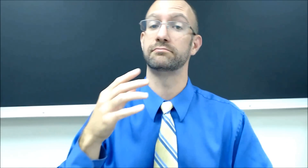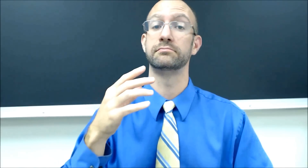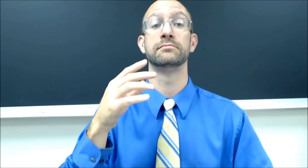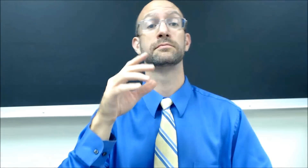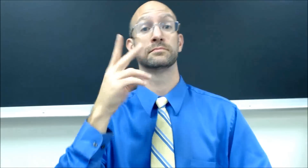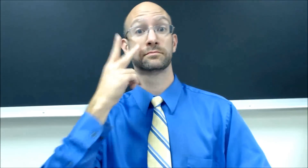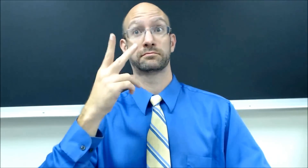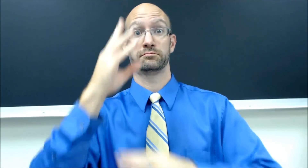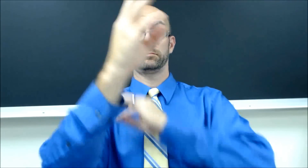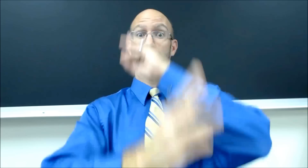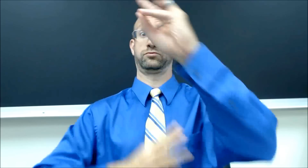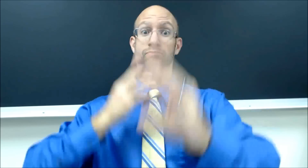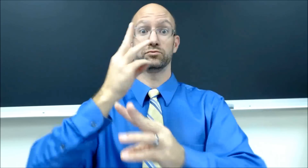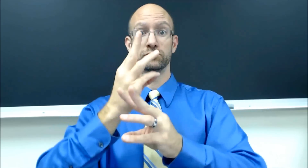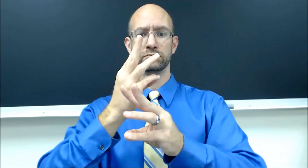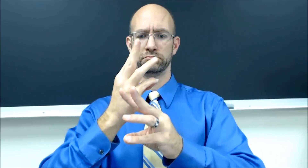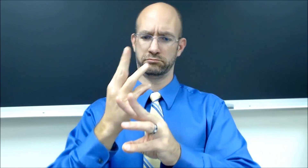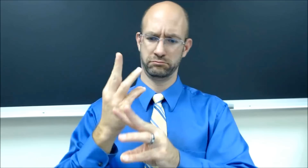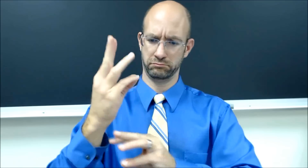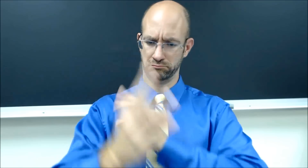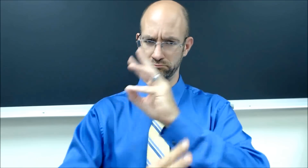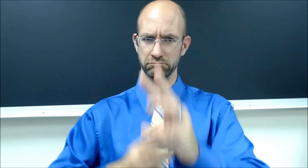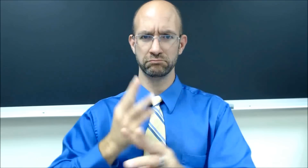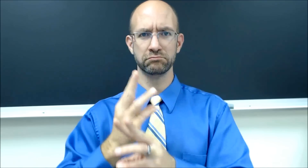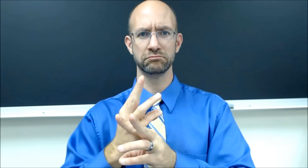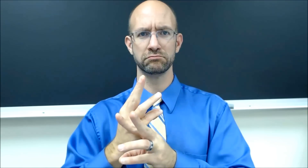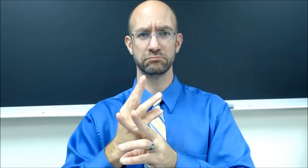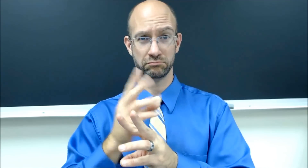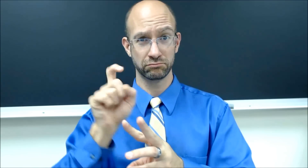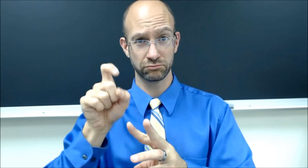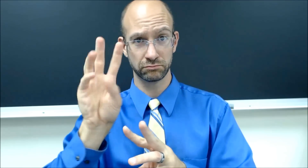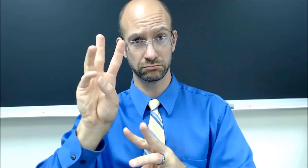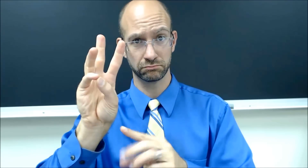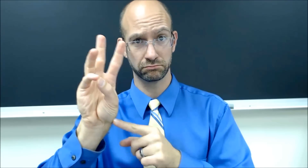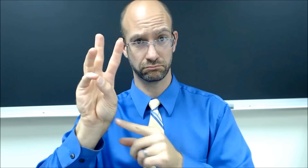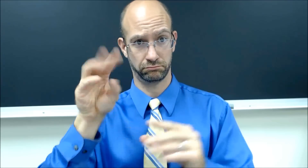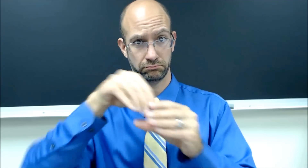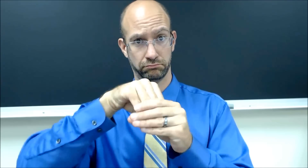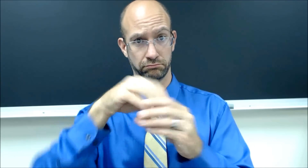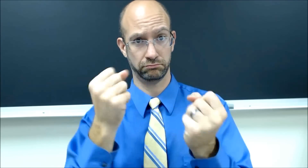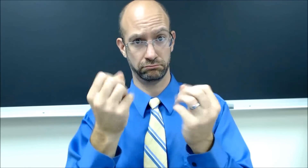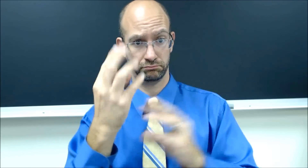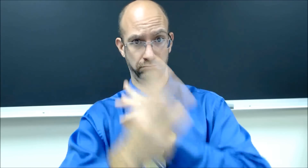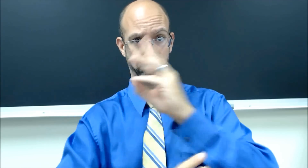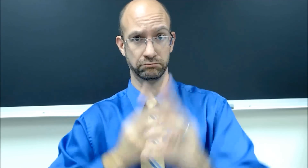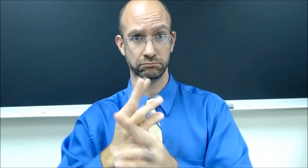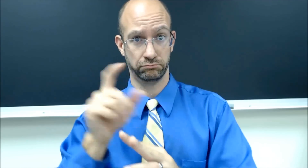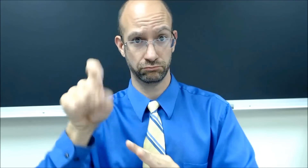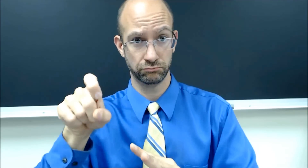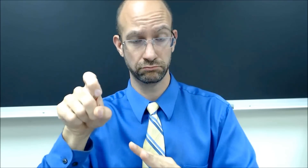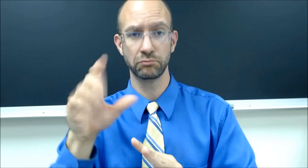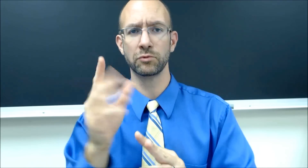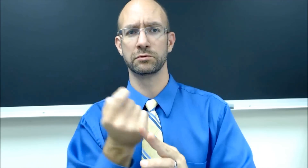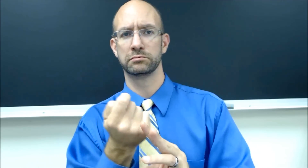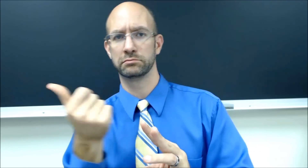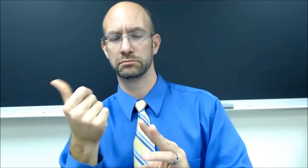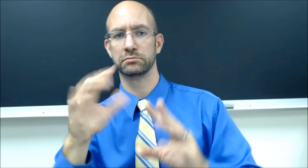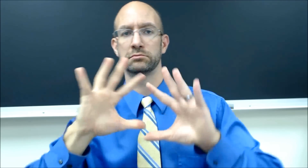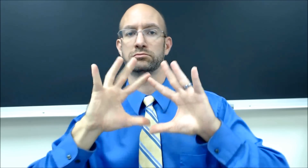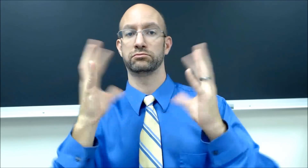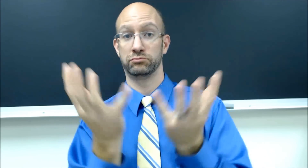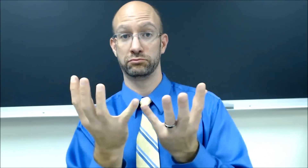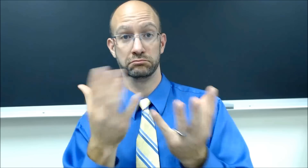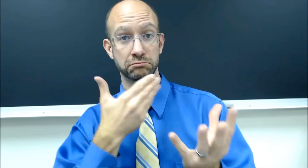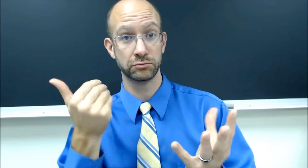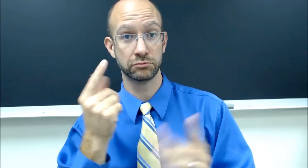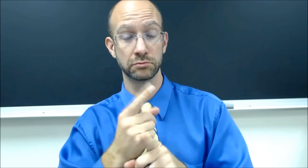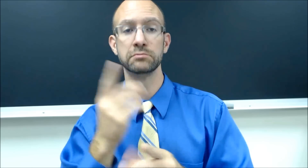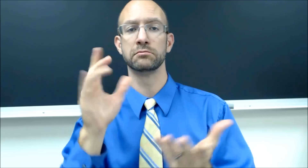You see the world... should the sign for WORLD have 'W' in it? Should it be eliminated and signed like the other sign? Is that better, right?